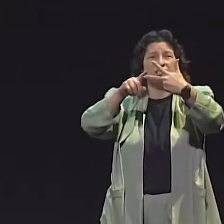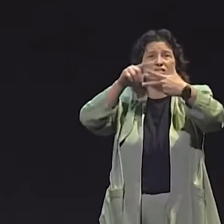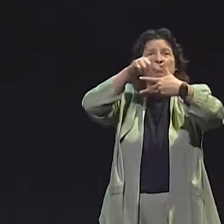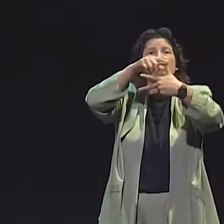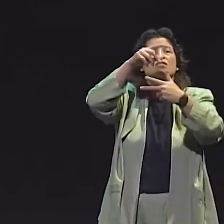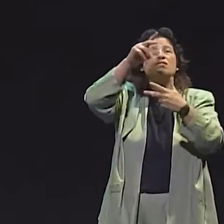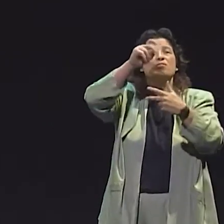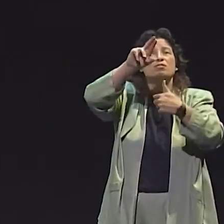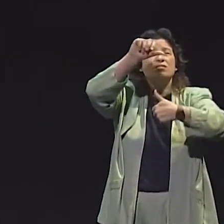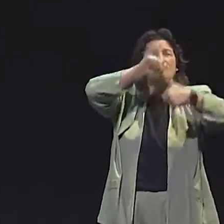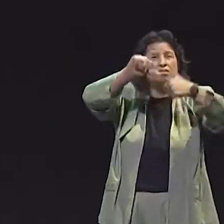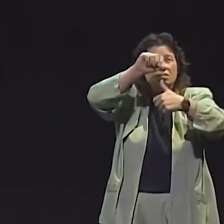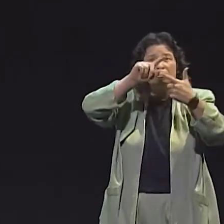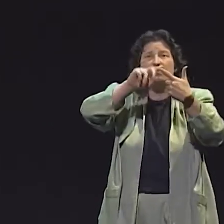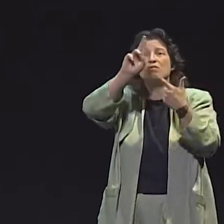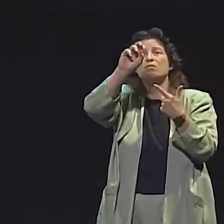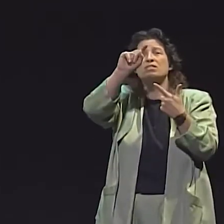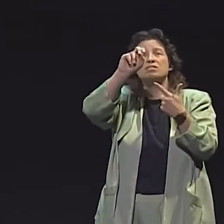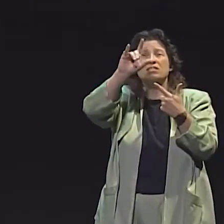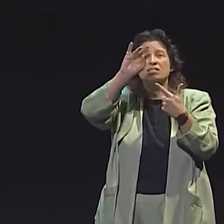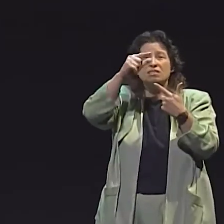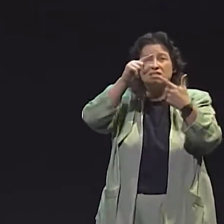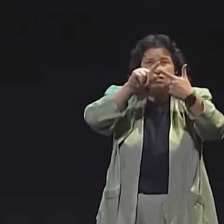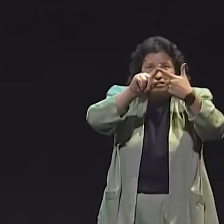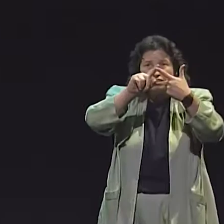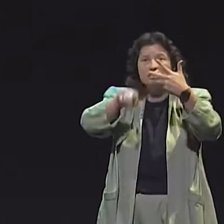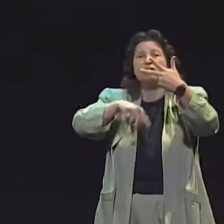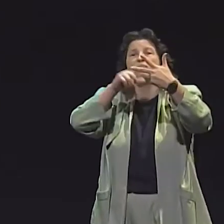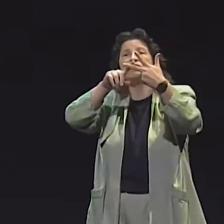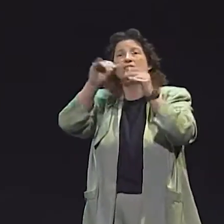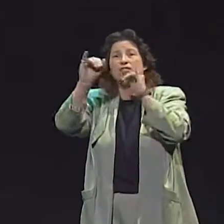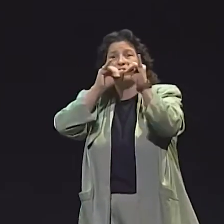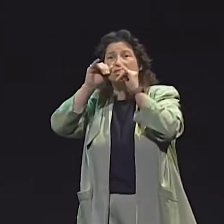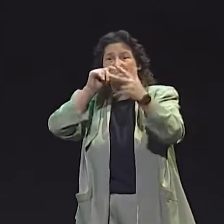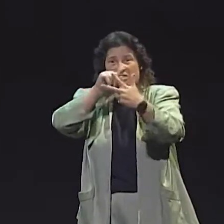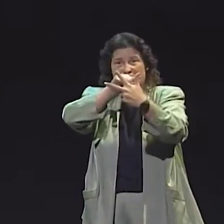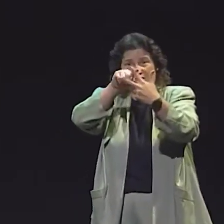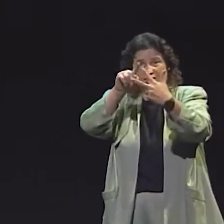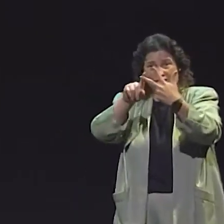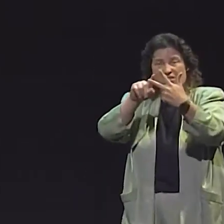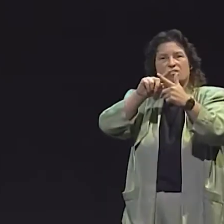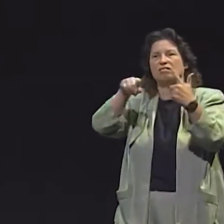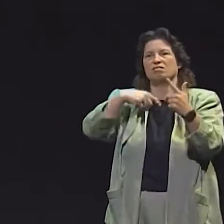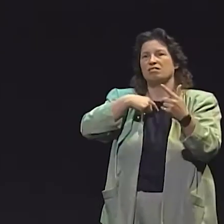I'M GONNA LOOK AT THE INDIVIDUAL CHILDREN, THEN THE CHILDREN AS GROUPS,